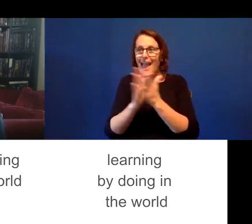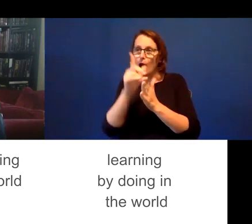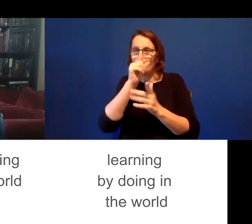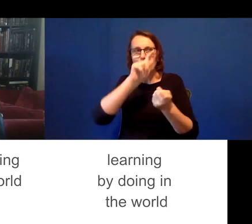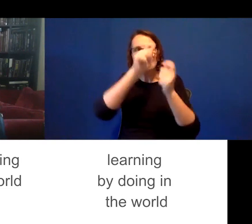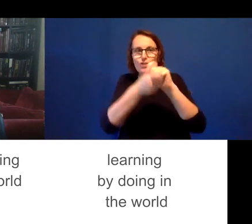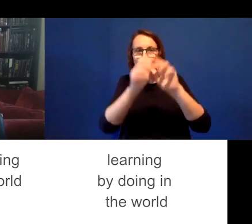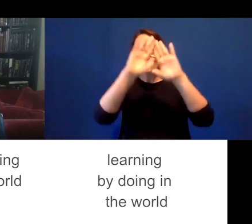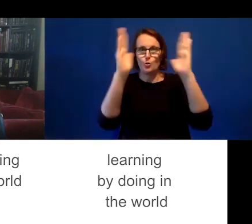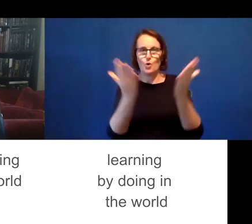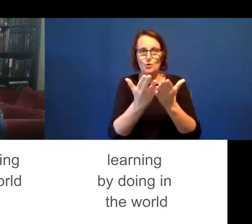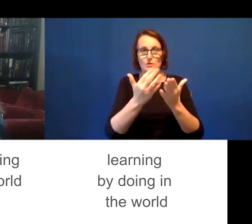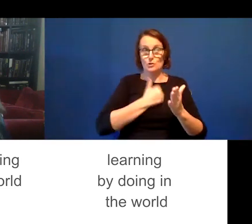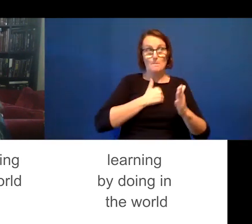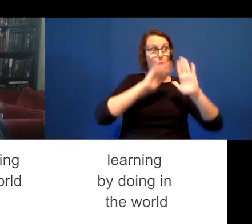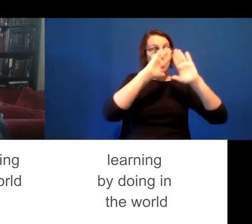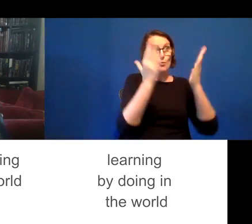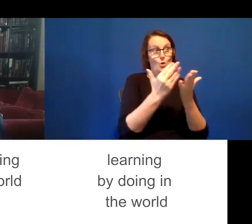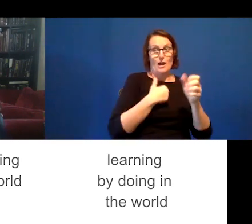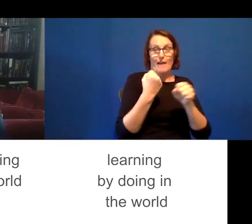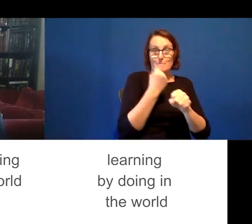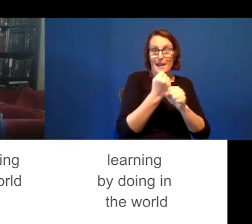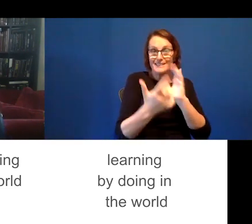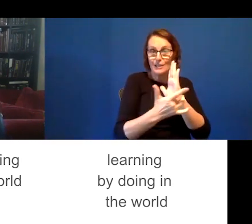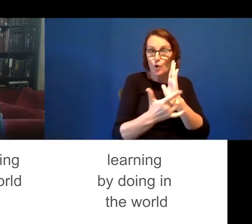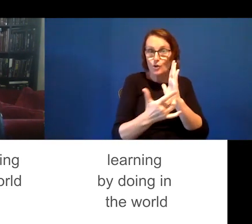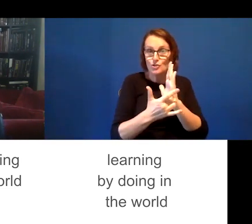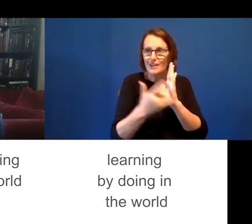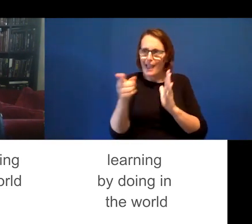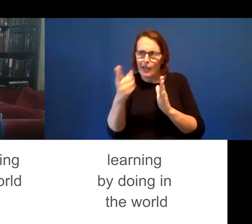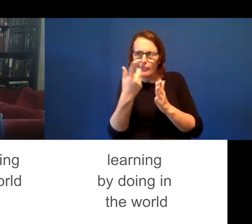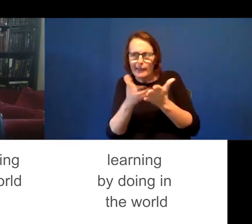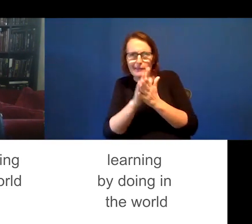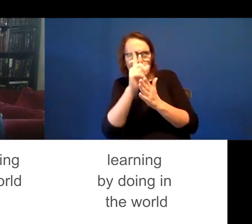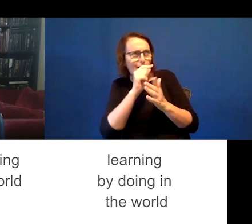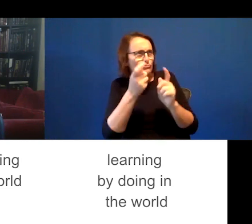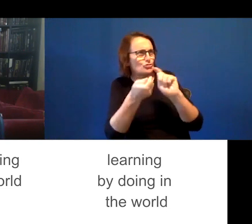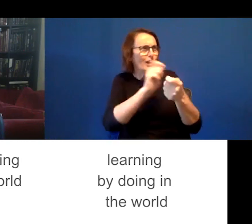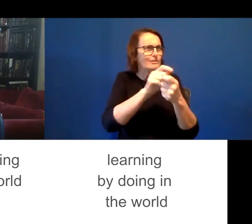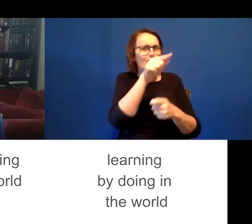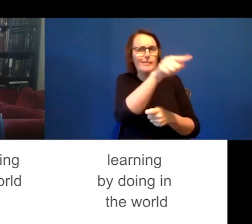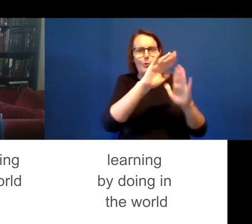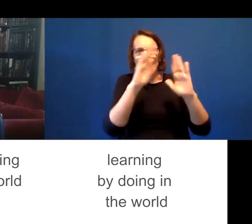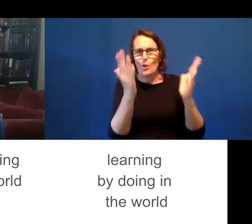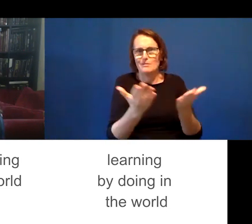world that you have created and the world it's created and experienced in?